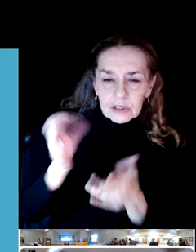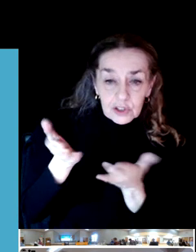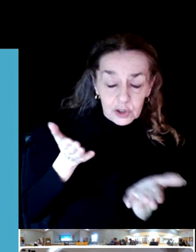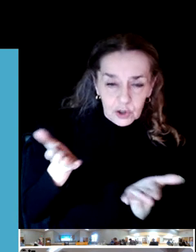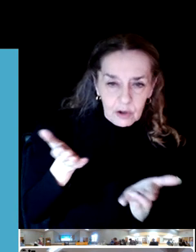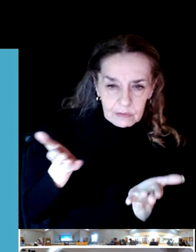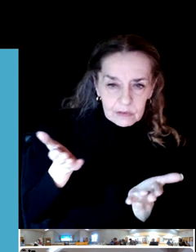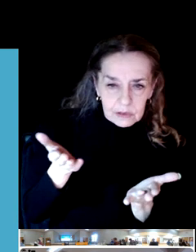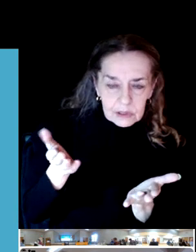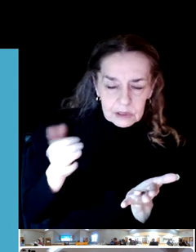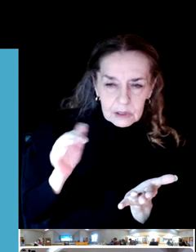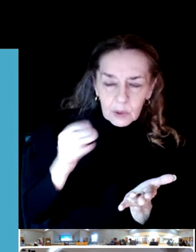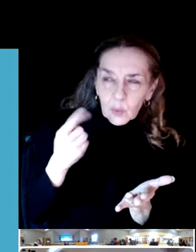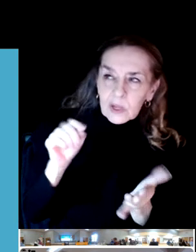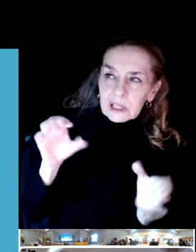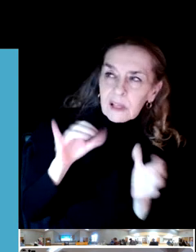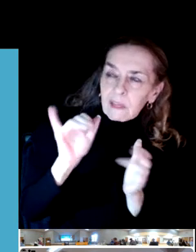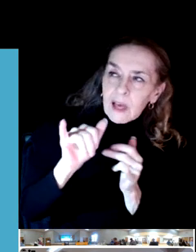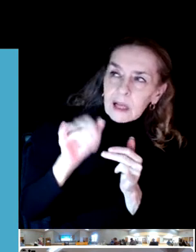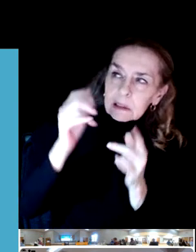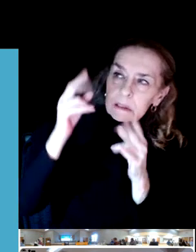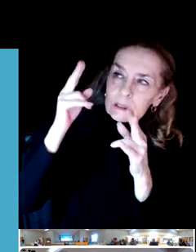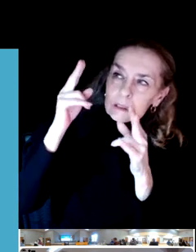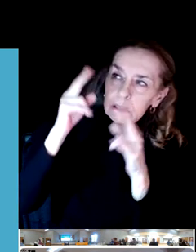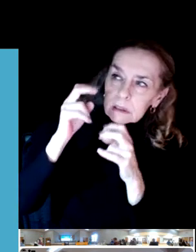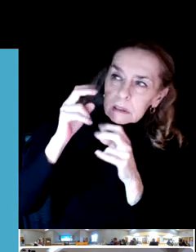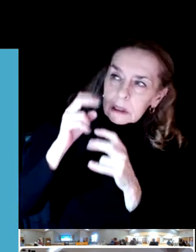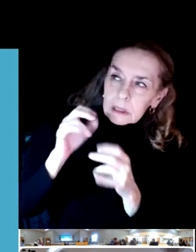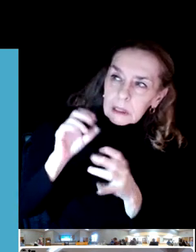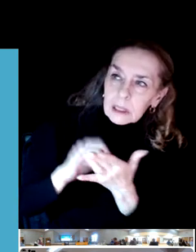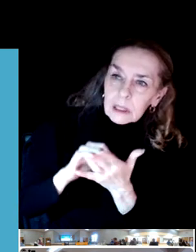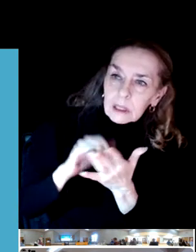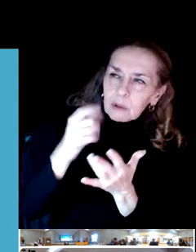that occurred in 2017 or so.